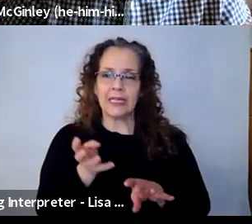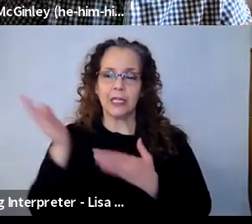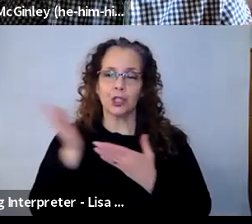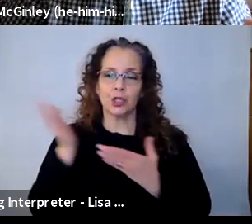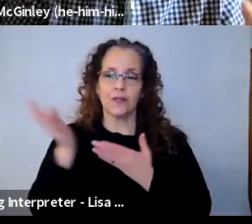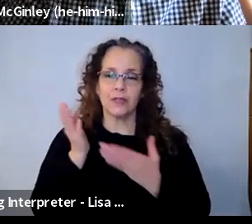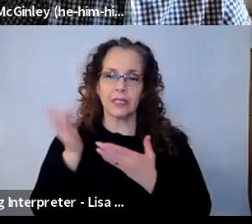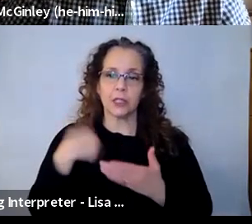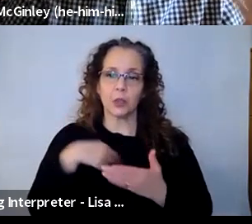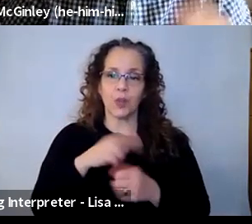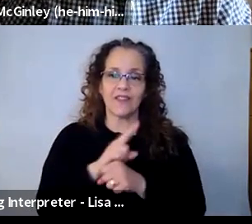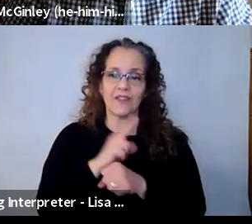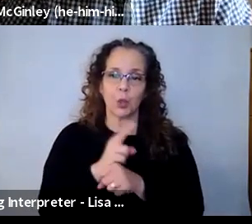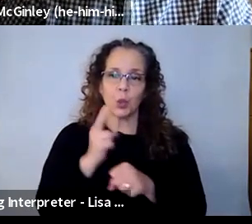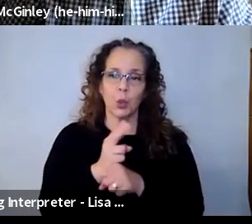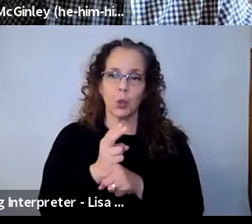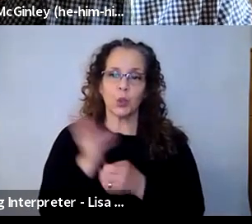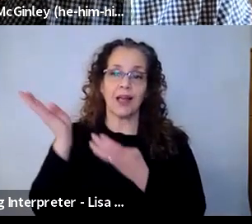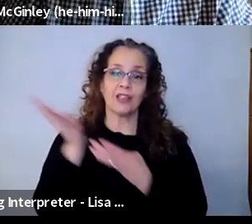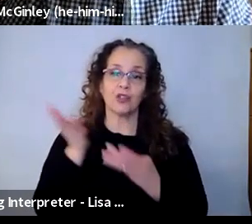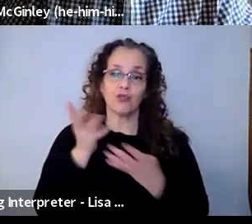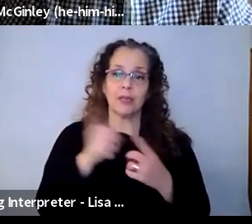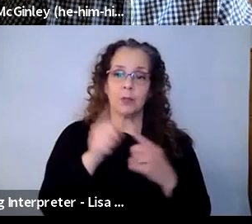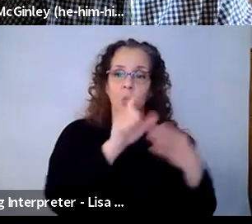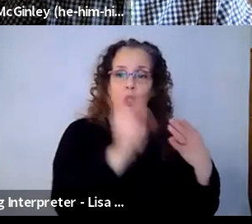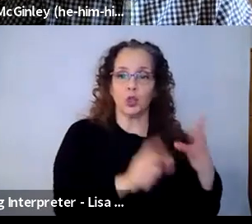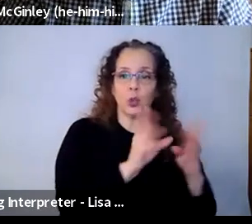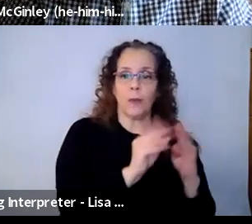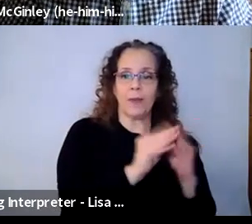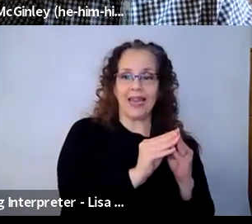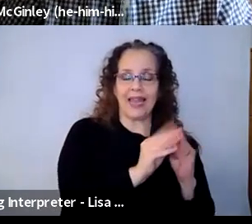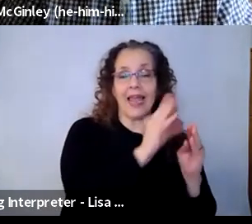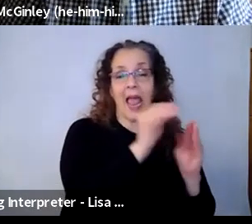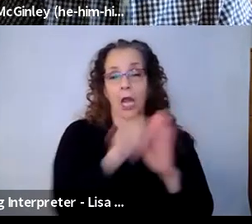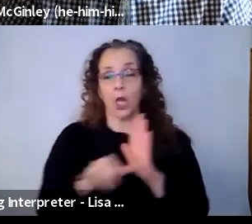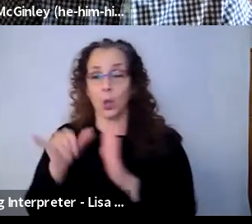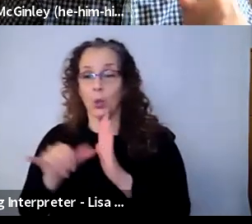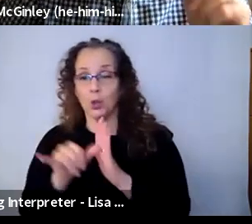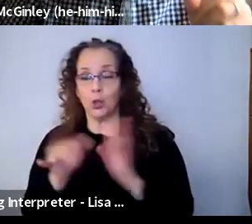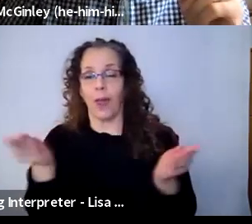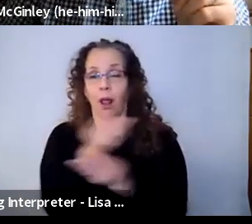meeting into a YouTube and vice versa. Yes. Not always to the